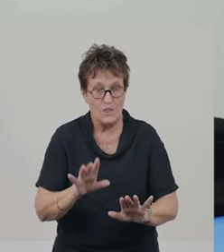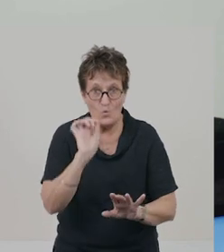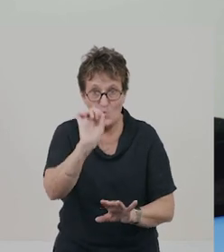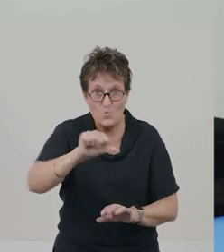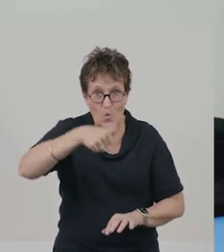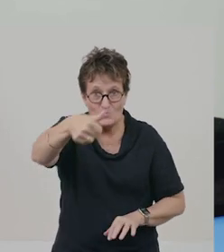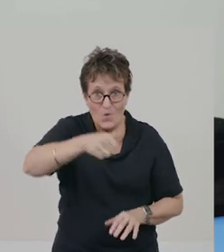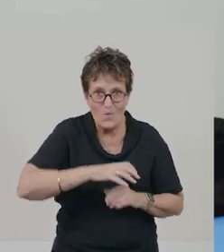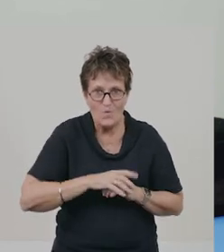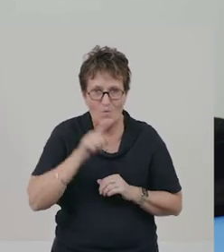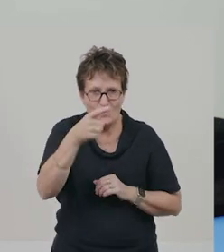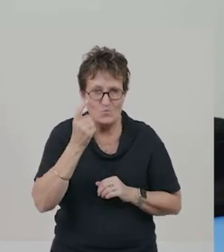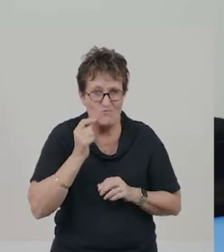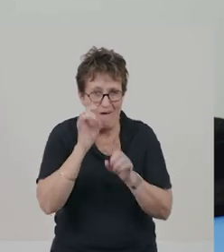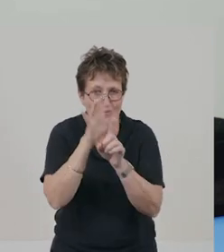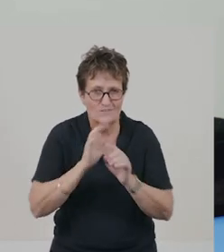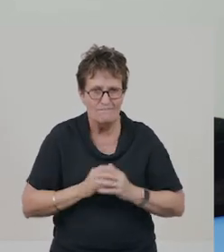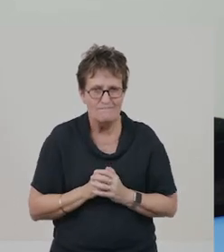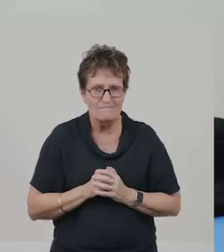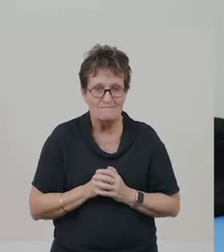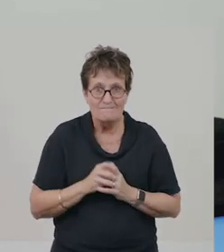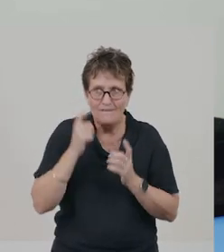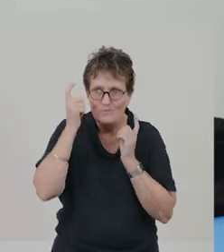so now it’s your turn to do a heat safari, at home.